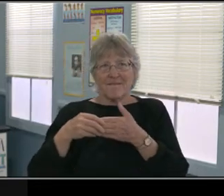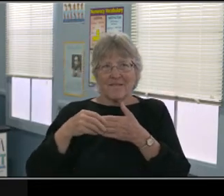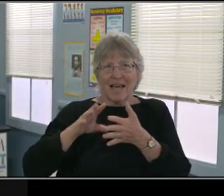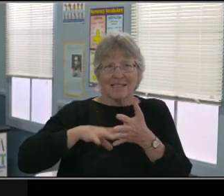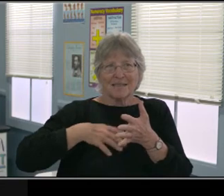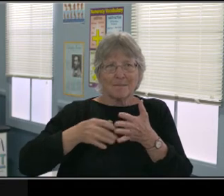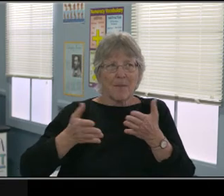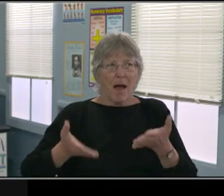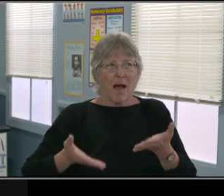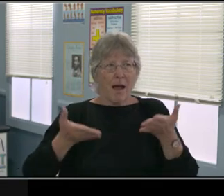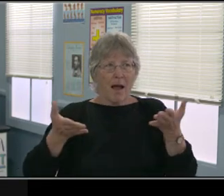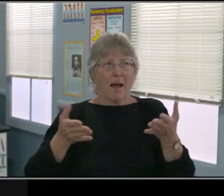The next slide, please.